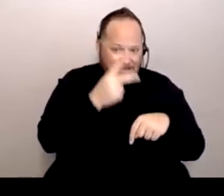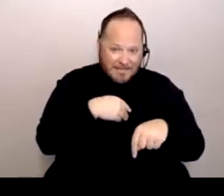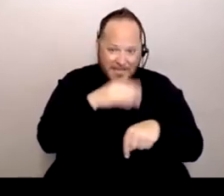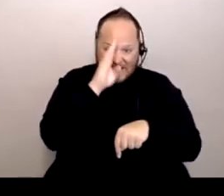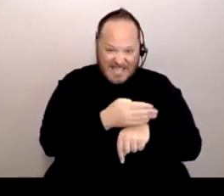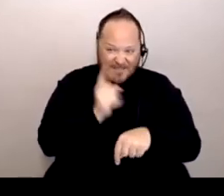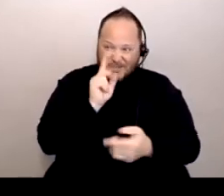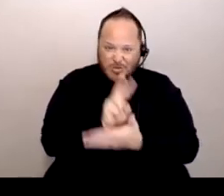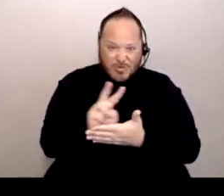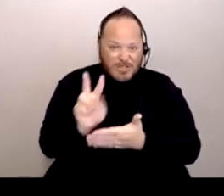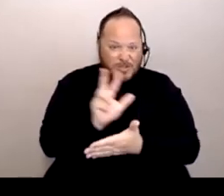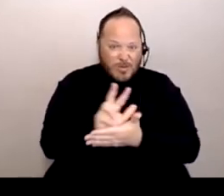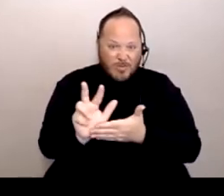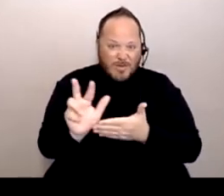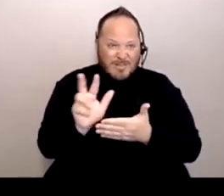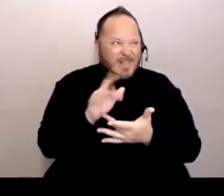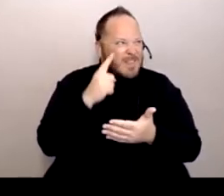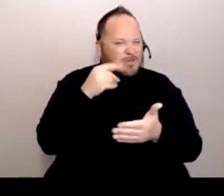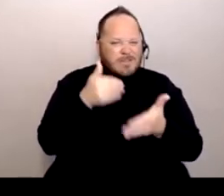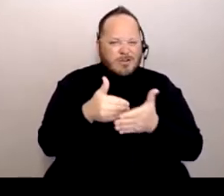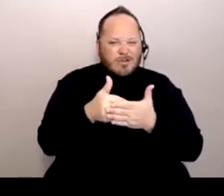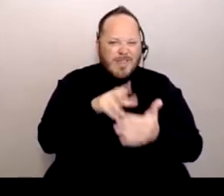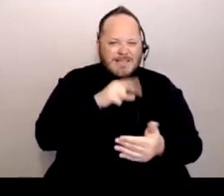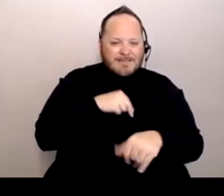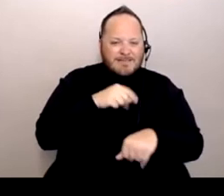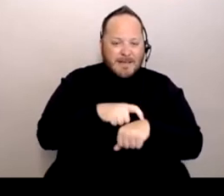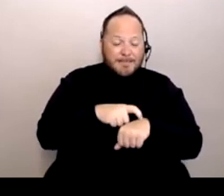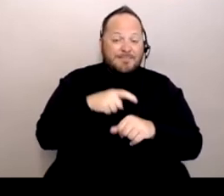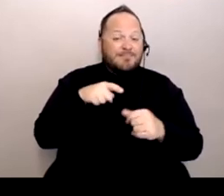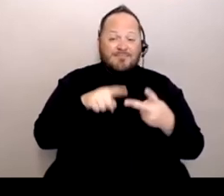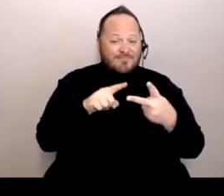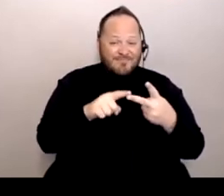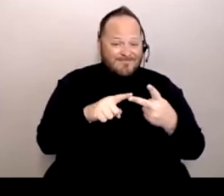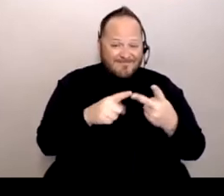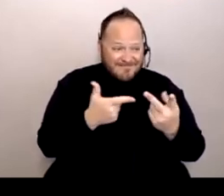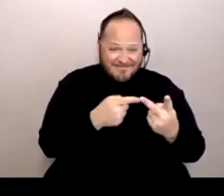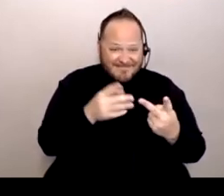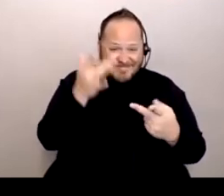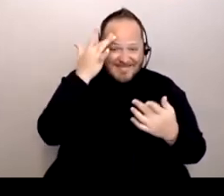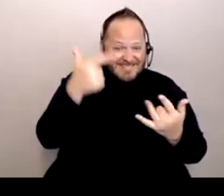So he quarantined at his dad's house, and we did Thanksgiving on Zoom.